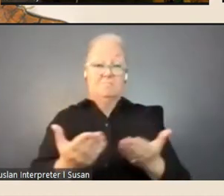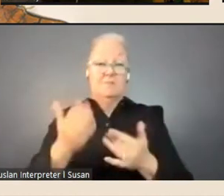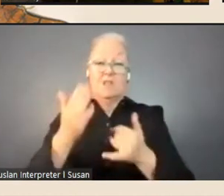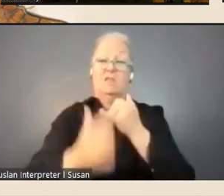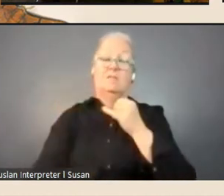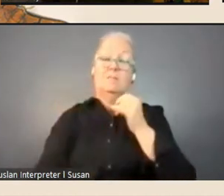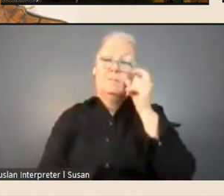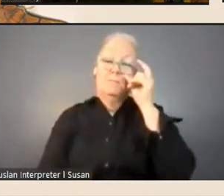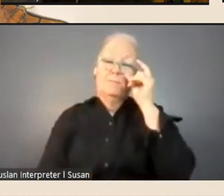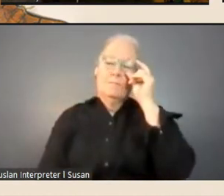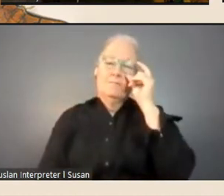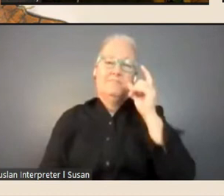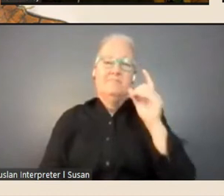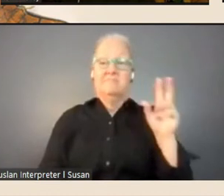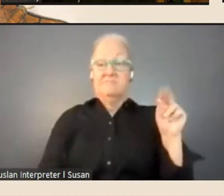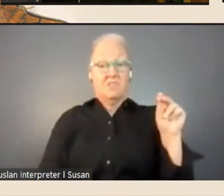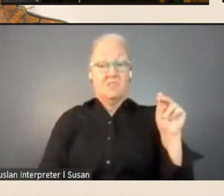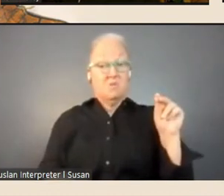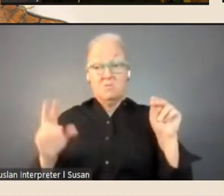Nope, everyone seems happy, that's great.